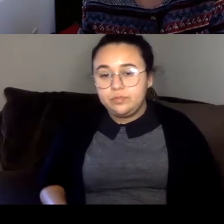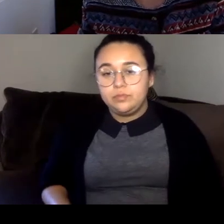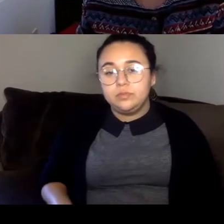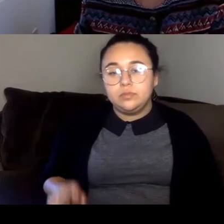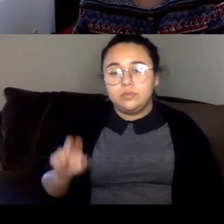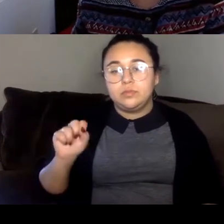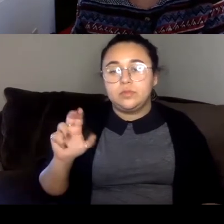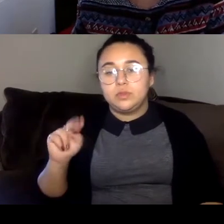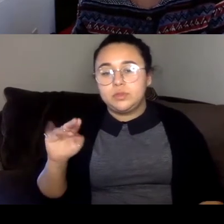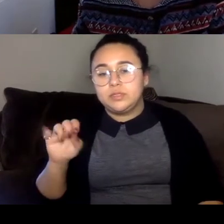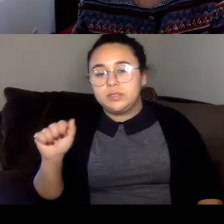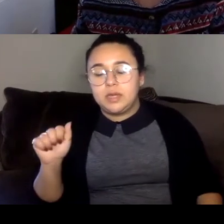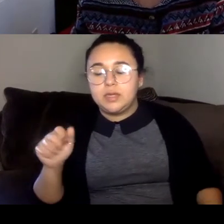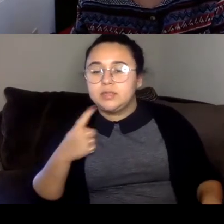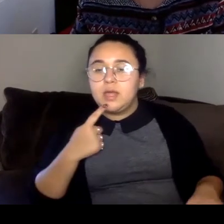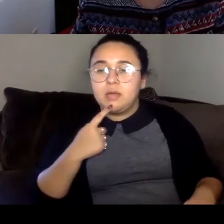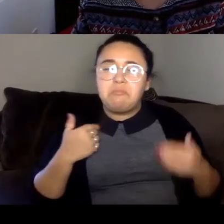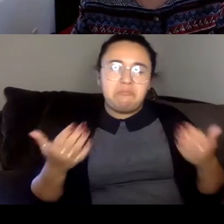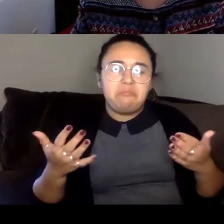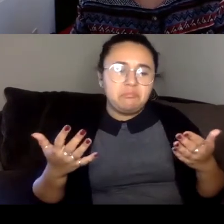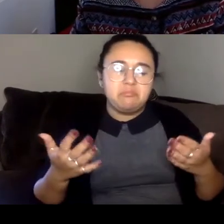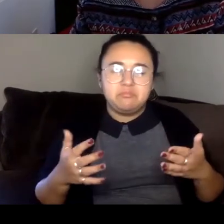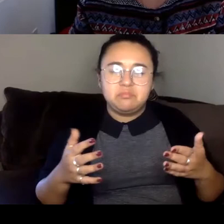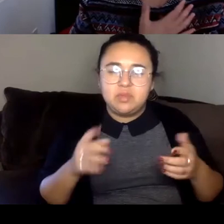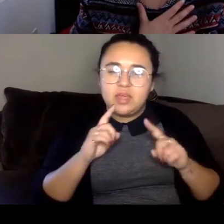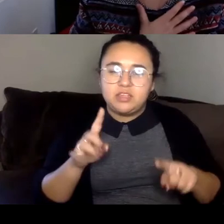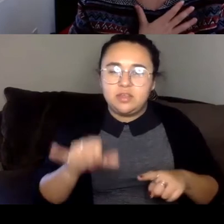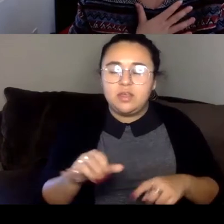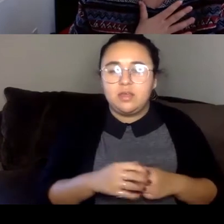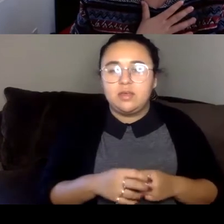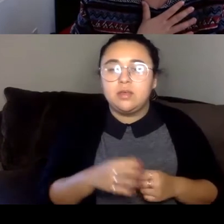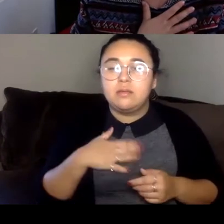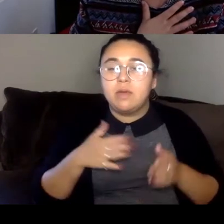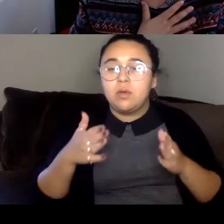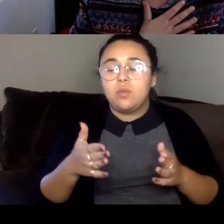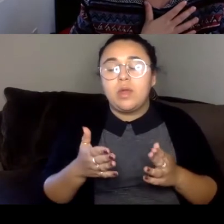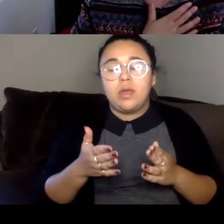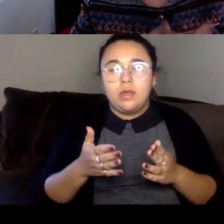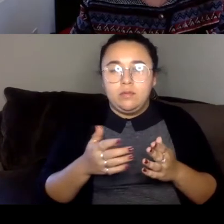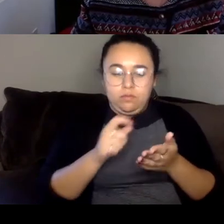Um, you know, I think he, my, my way of moving through this is that I use the genre that